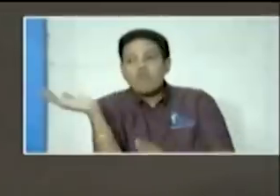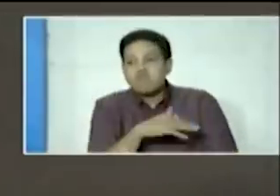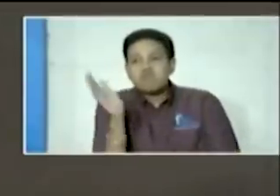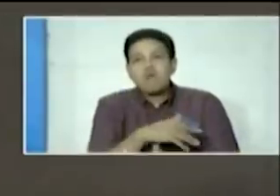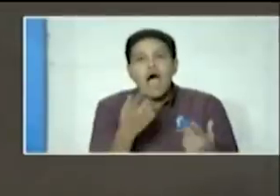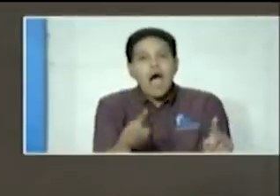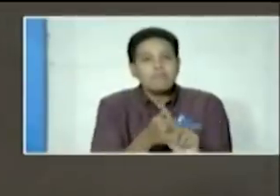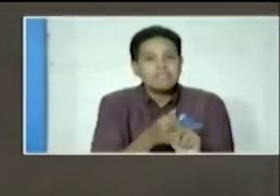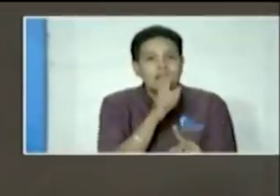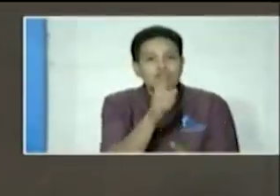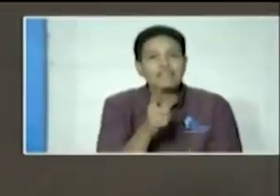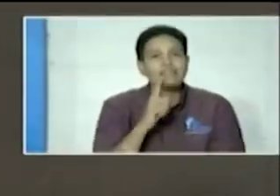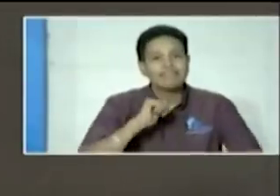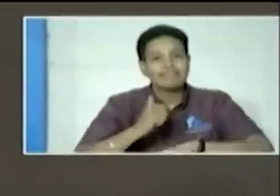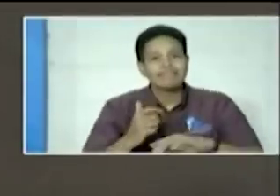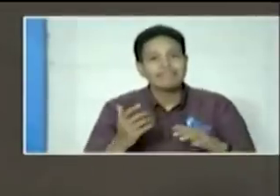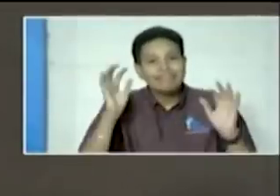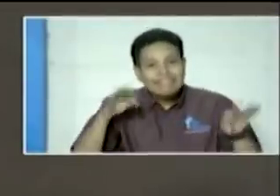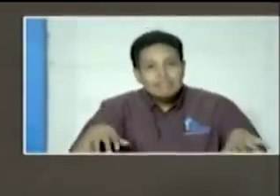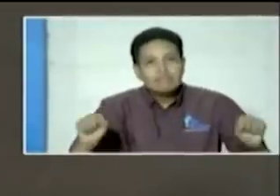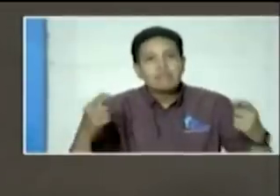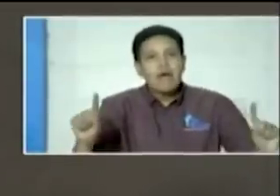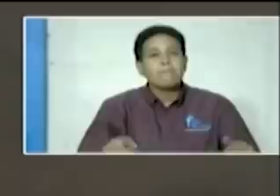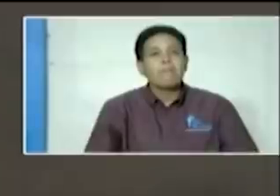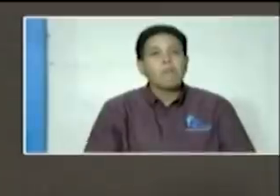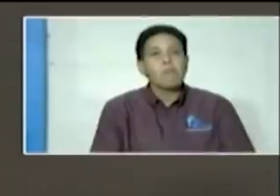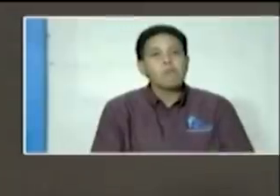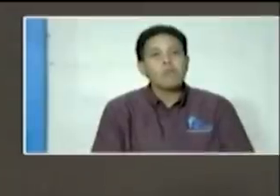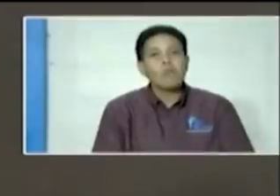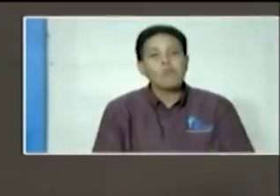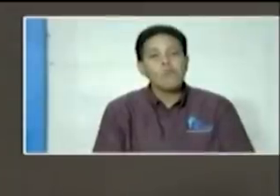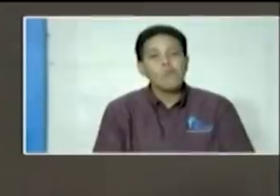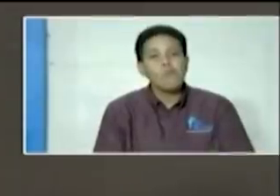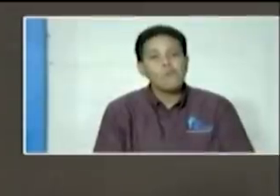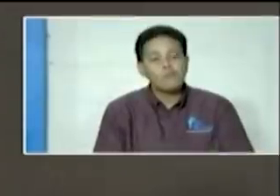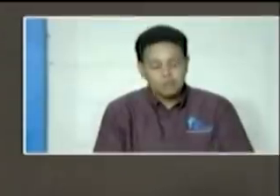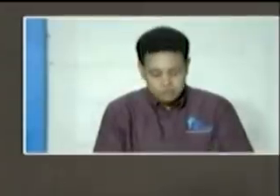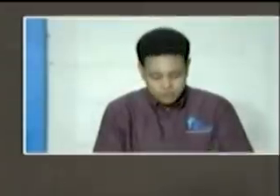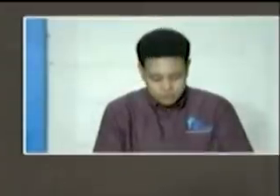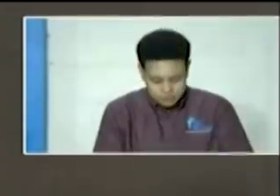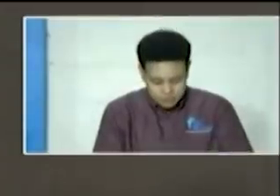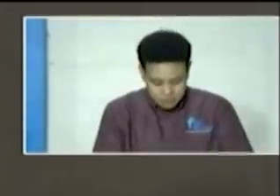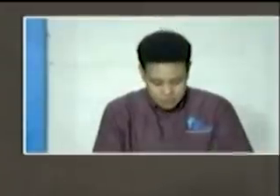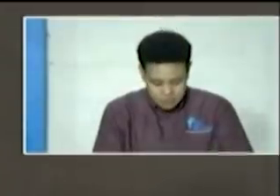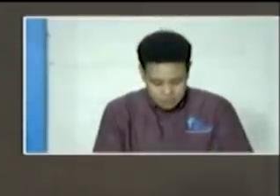that have been settled we will not allow anyone